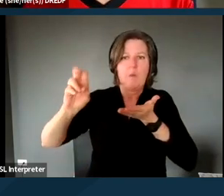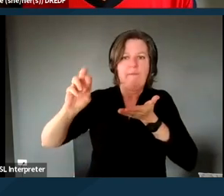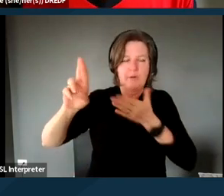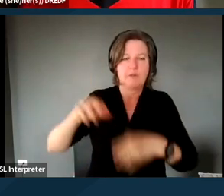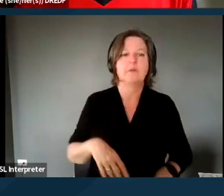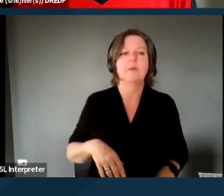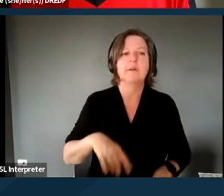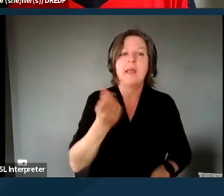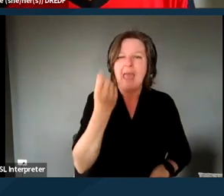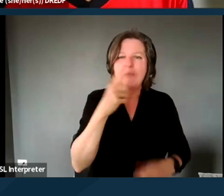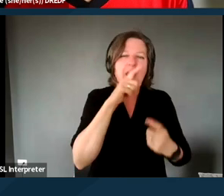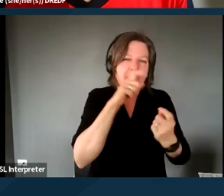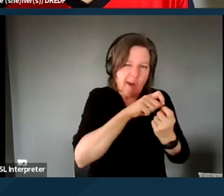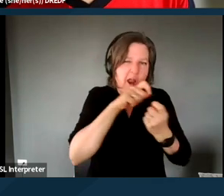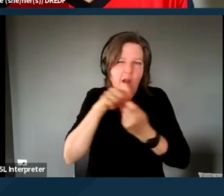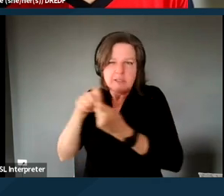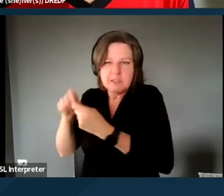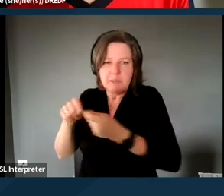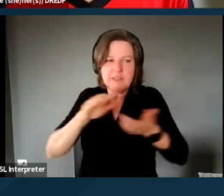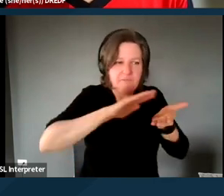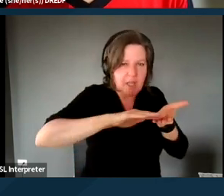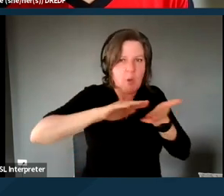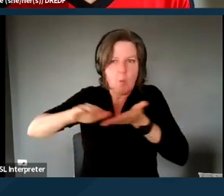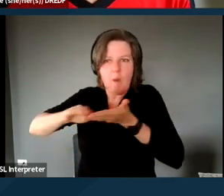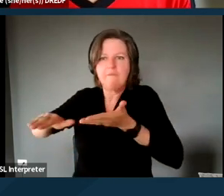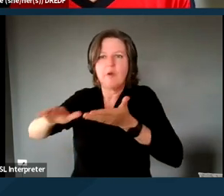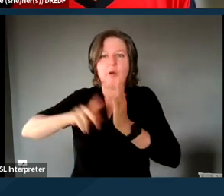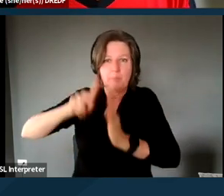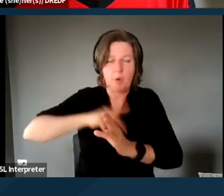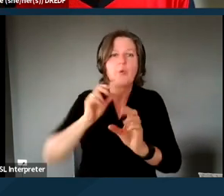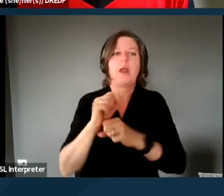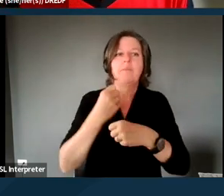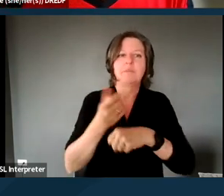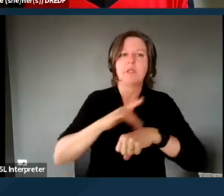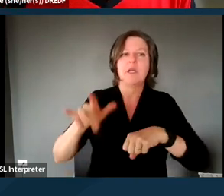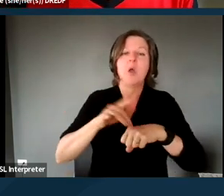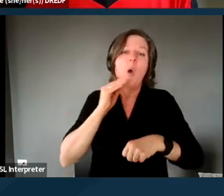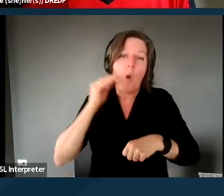that encompass and make available home and community-based services, and Erin will be going through those.